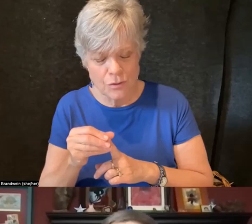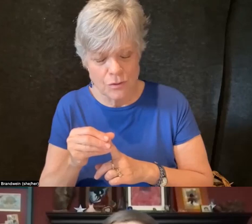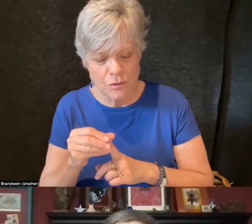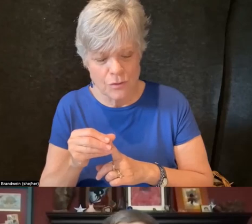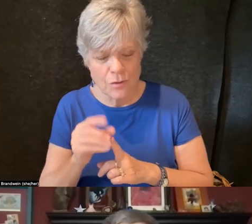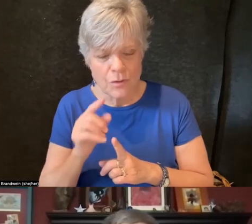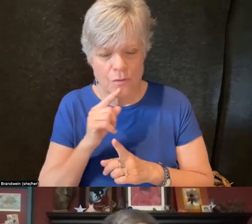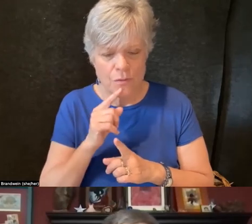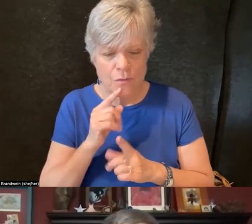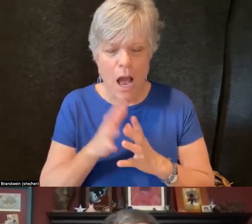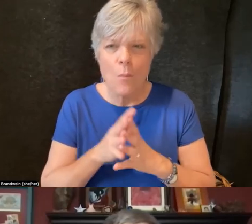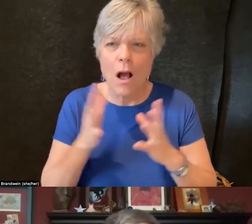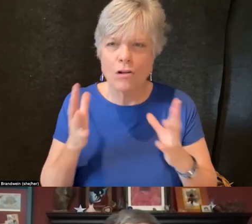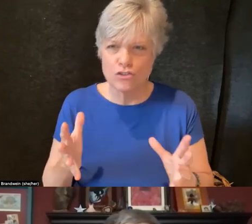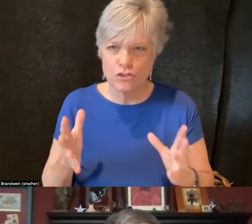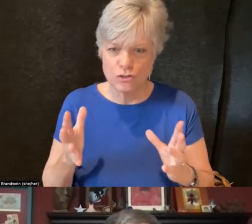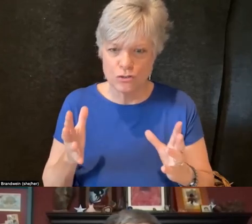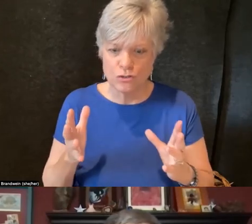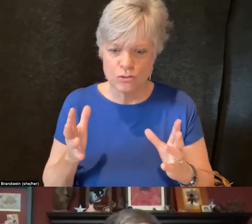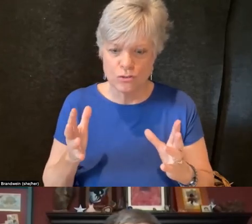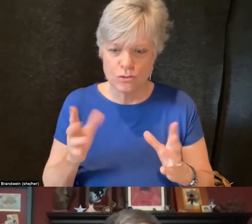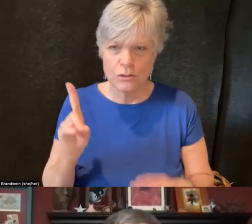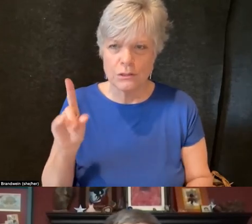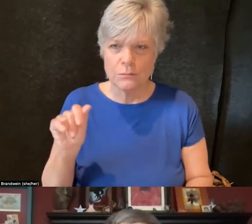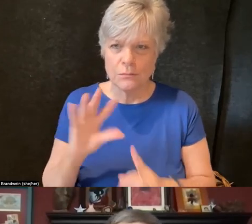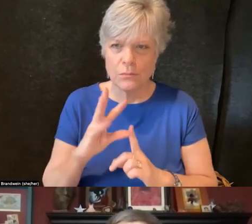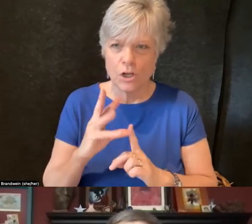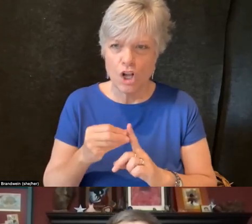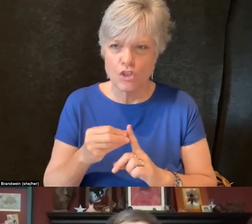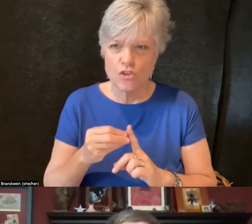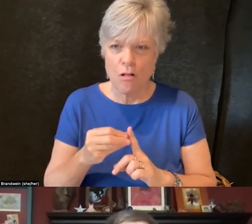to which Disability Cultural Center efforts